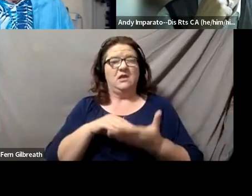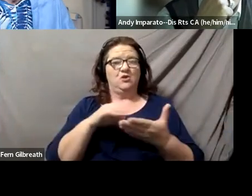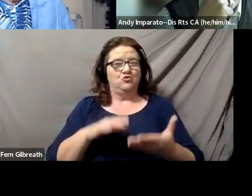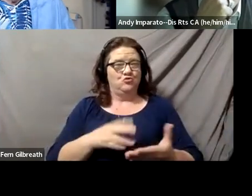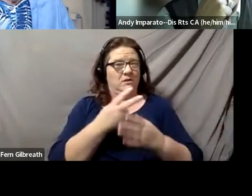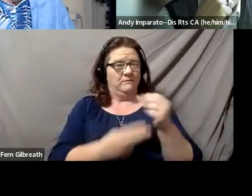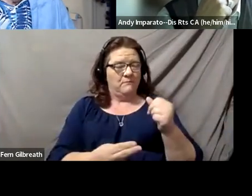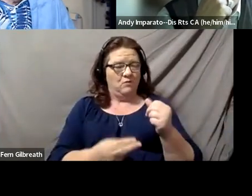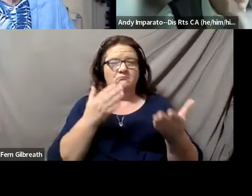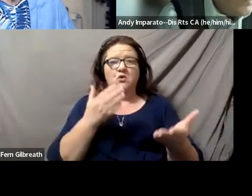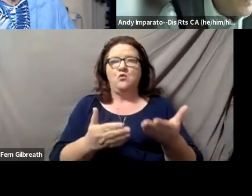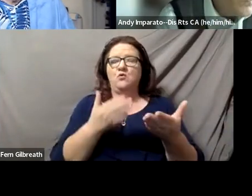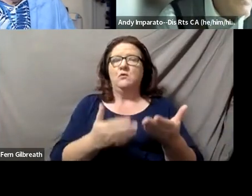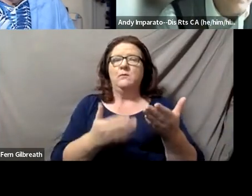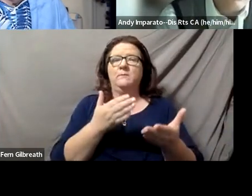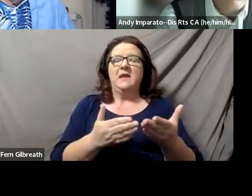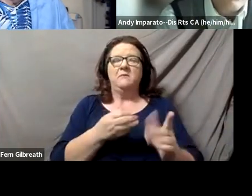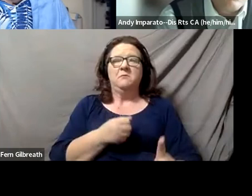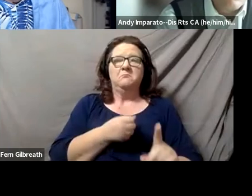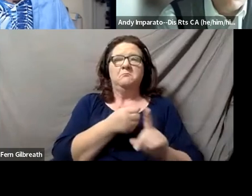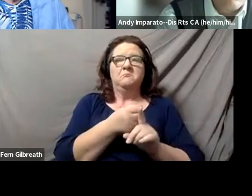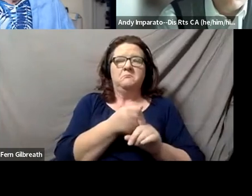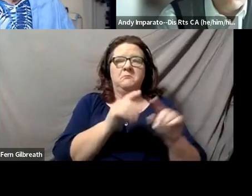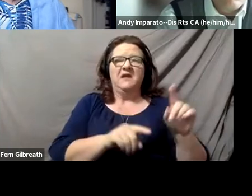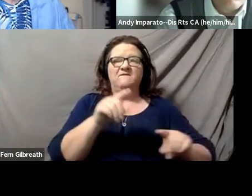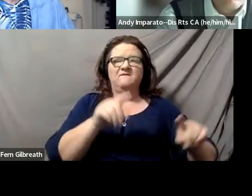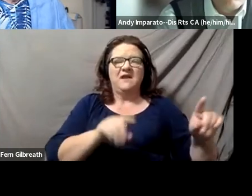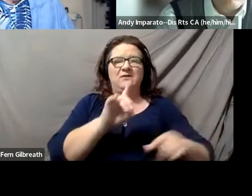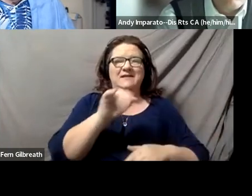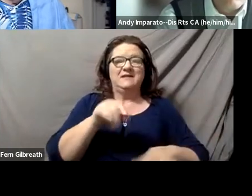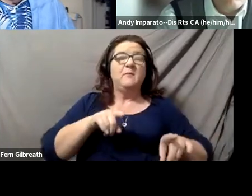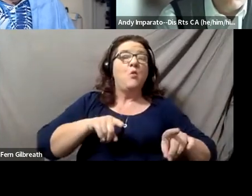who may be acquiring various disabilities while they are in school and afterwards.